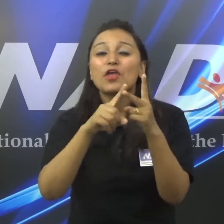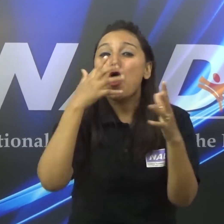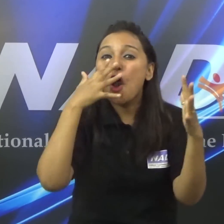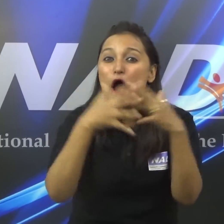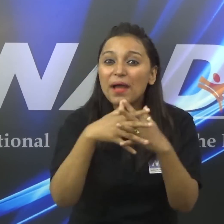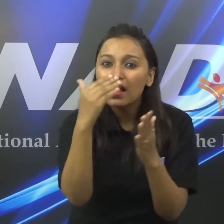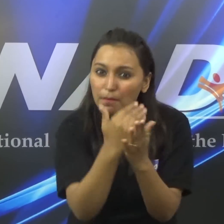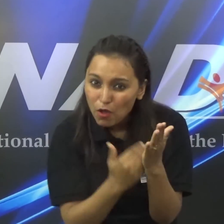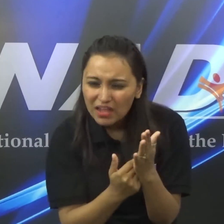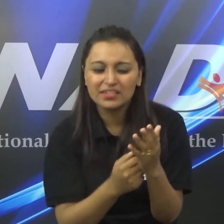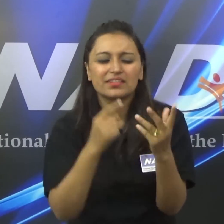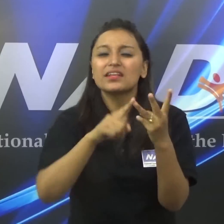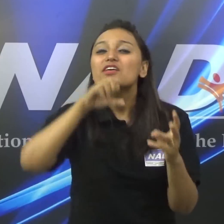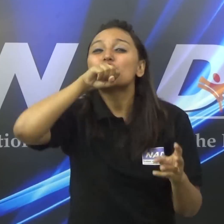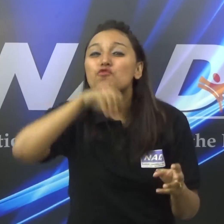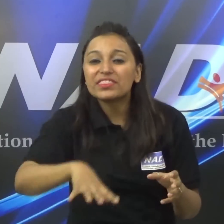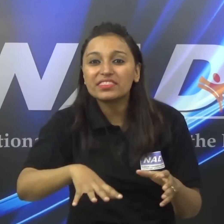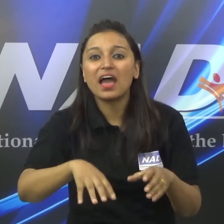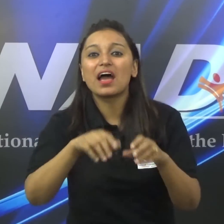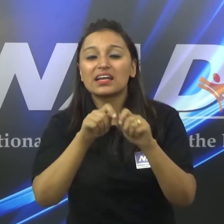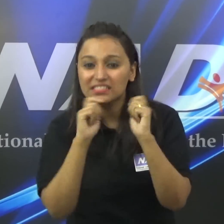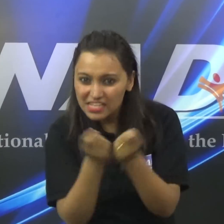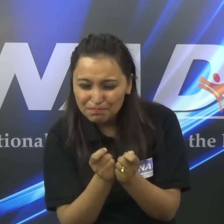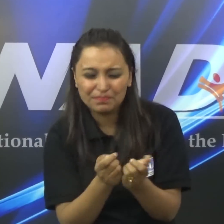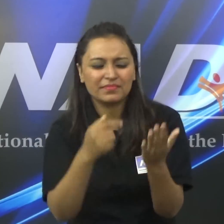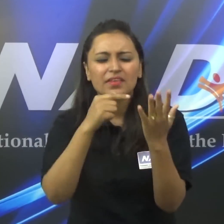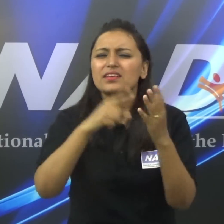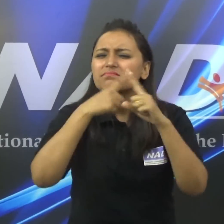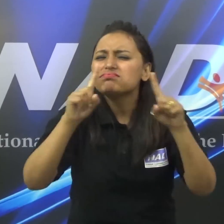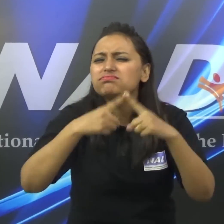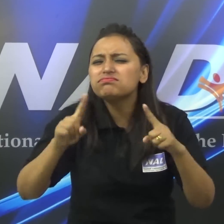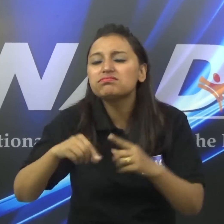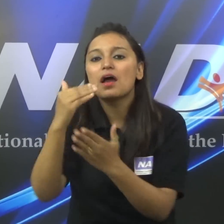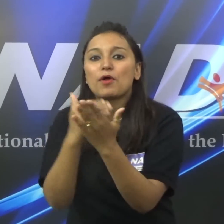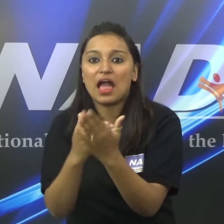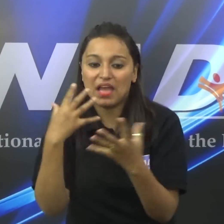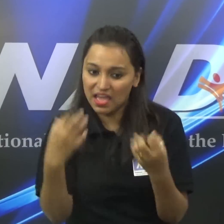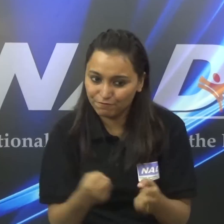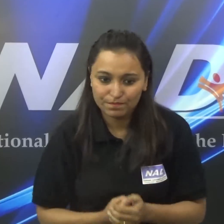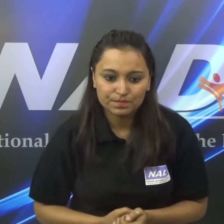Women’s programs, youth conferences and various other programs.